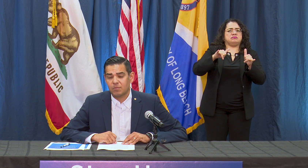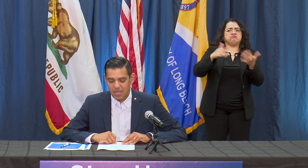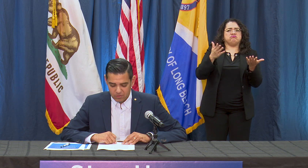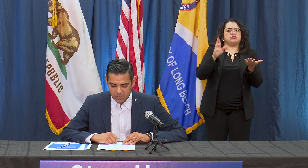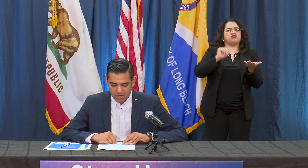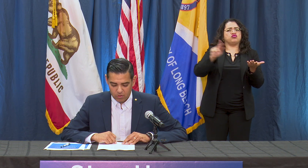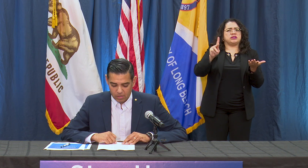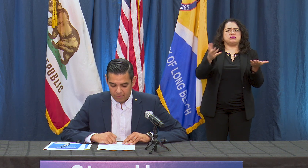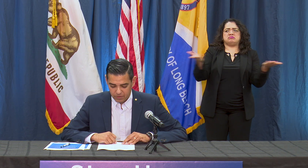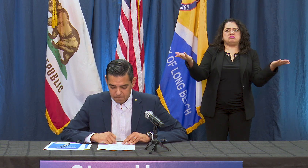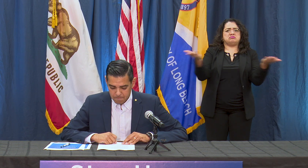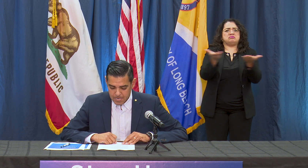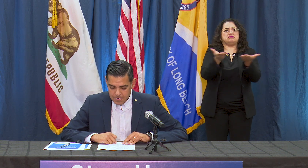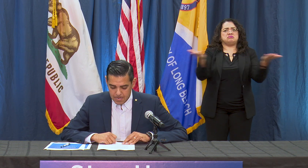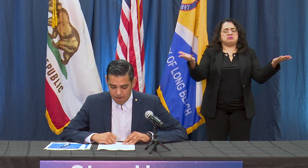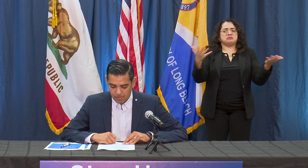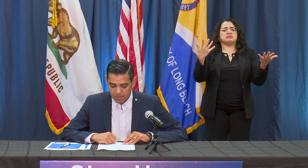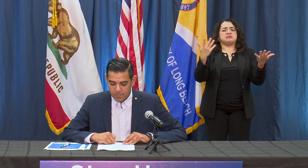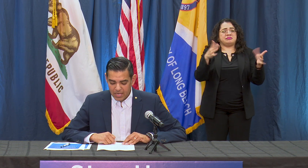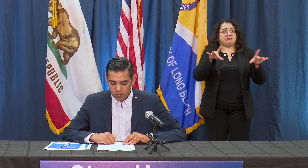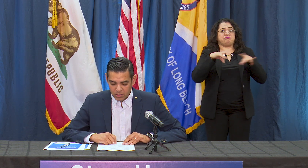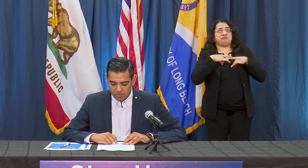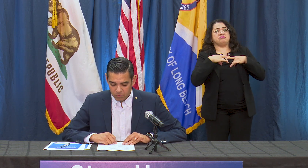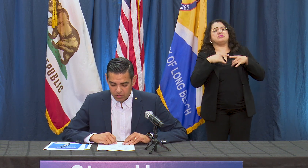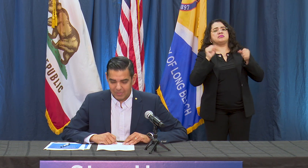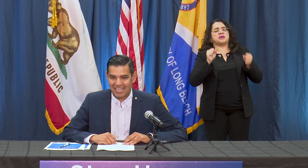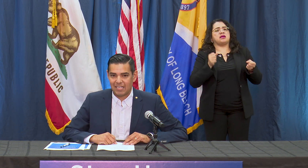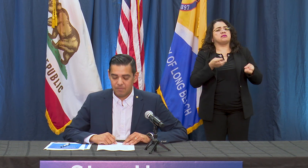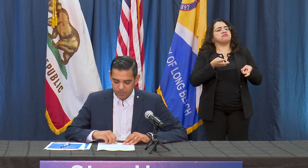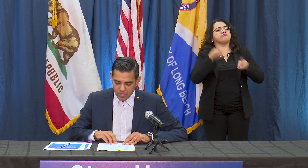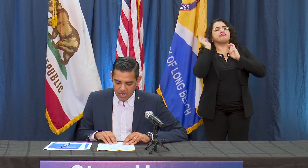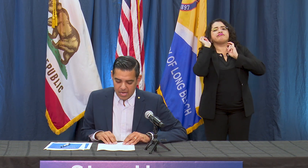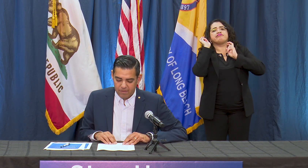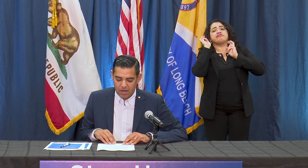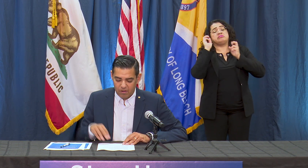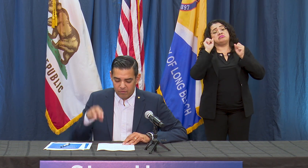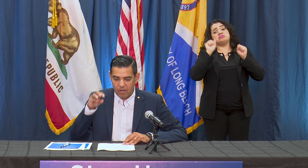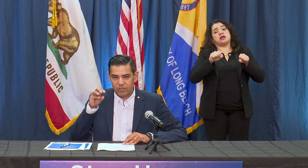some cases taken their lives. Let me begin with some some data of the